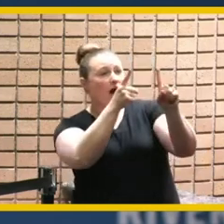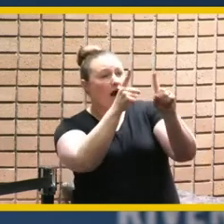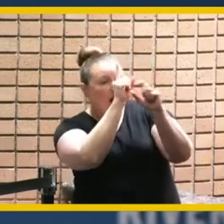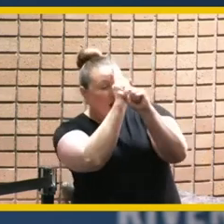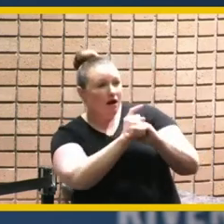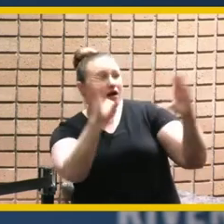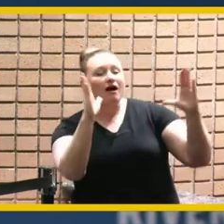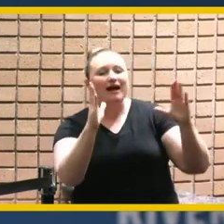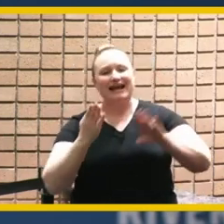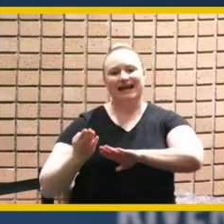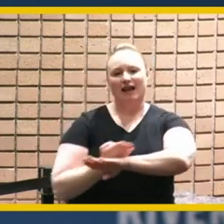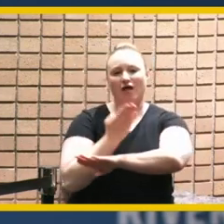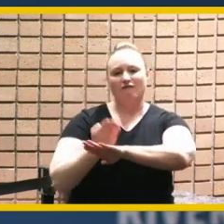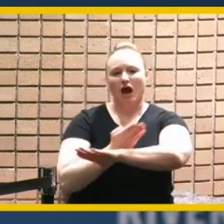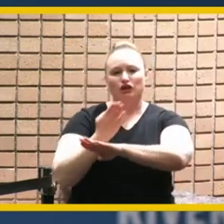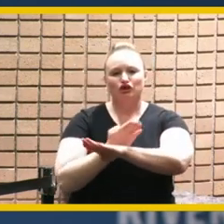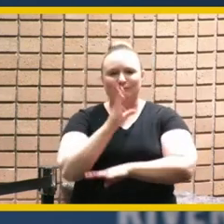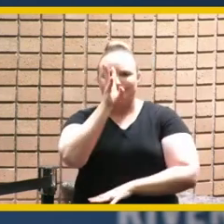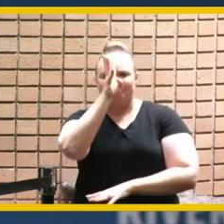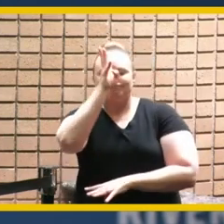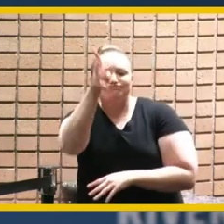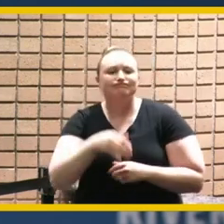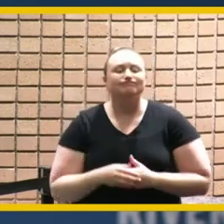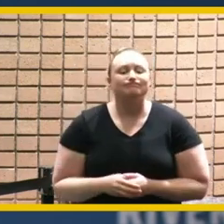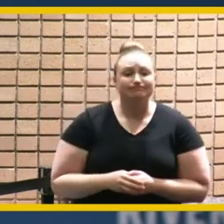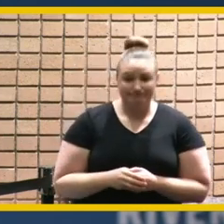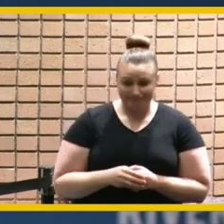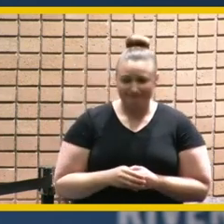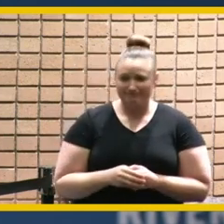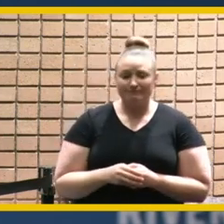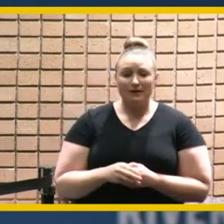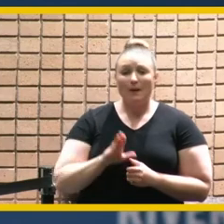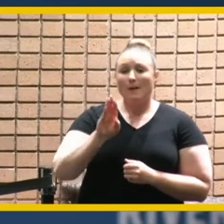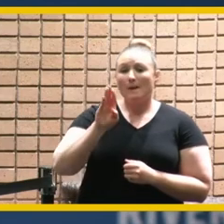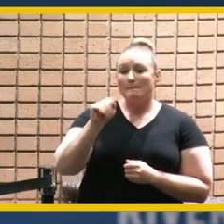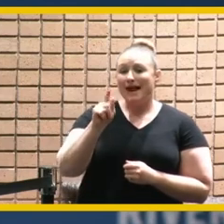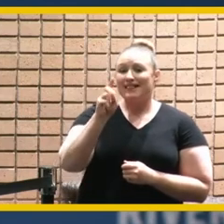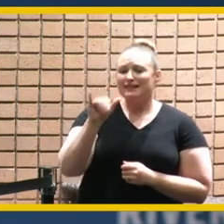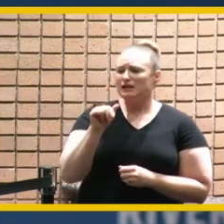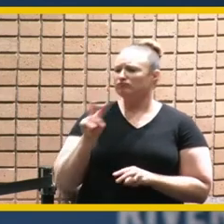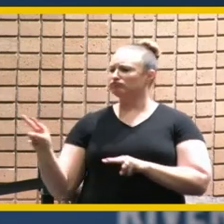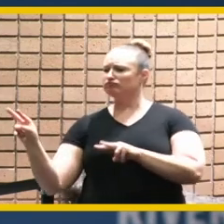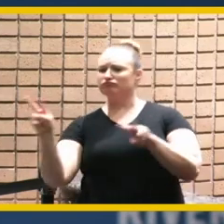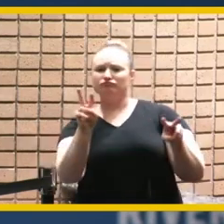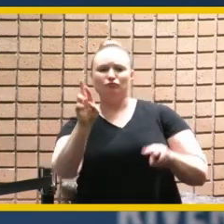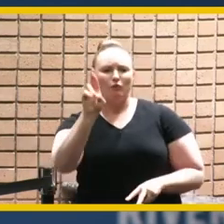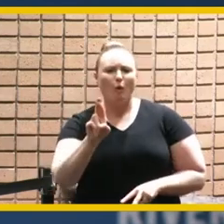rusty has looked around and said riverside can be something even better in the future and